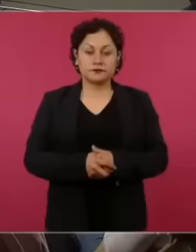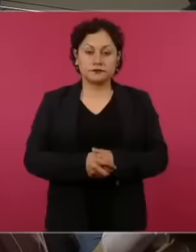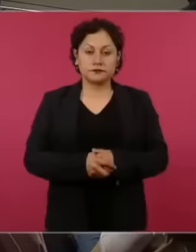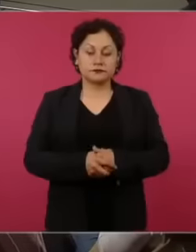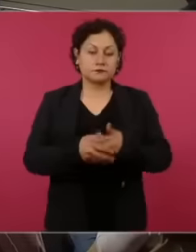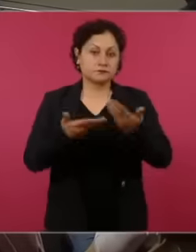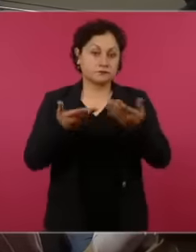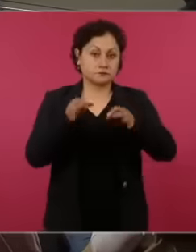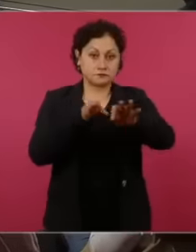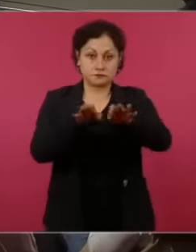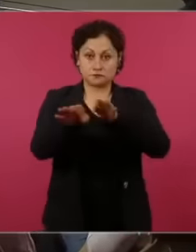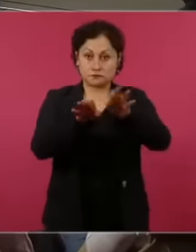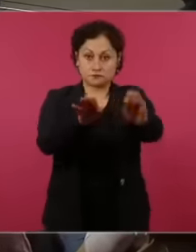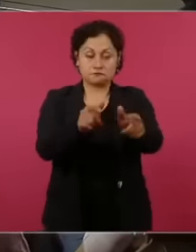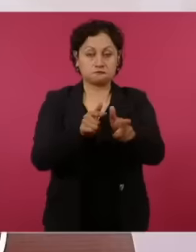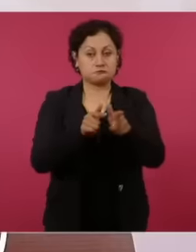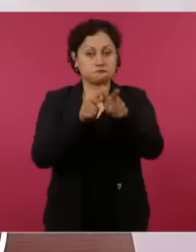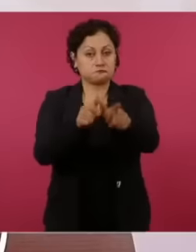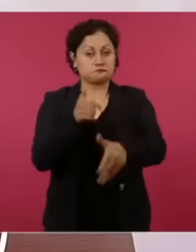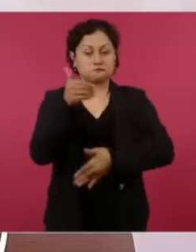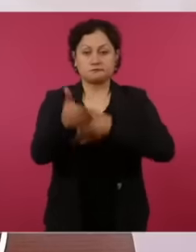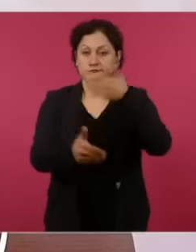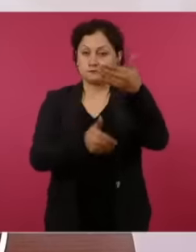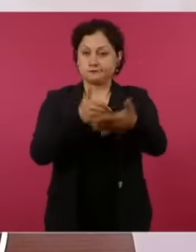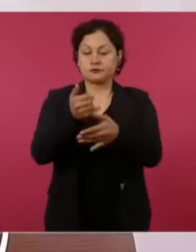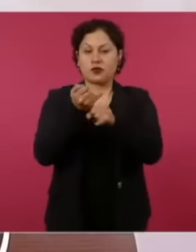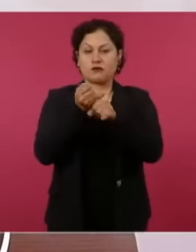continue to inform and guide people.